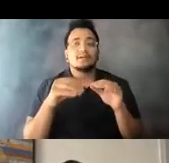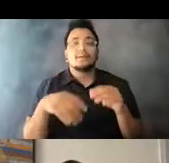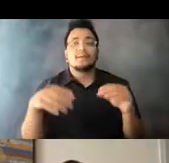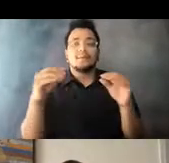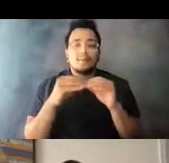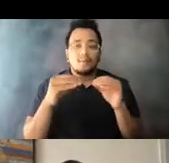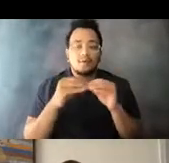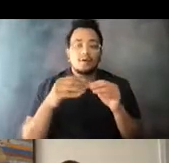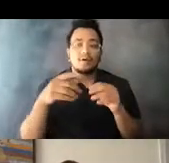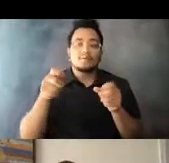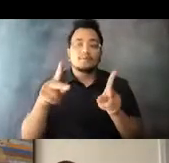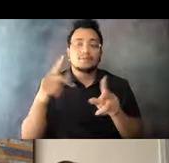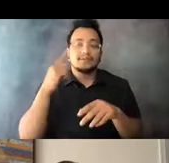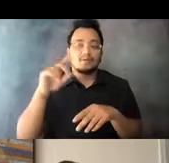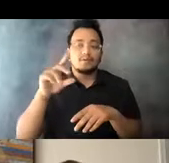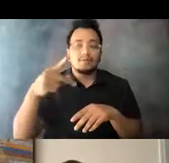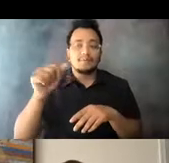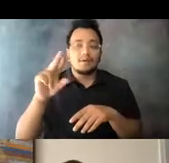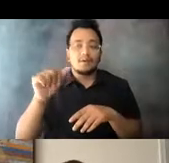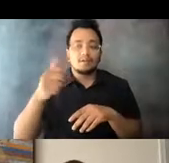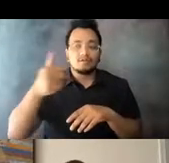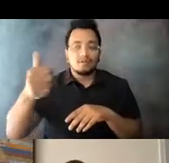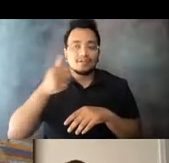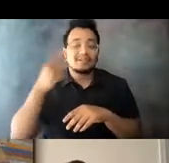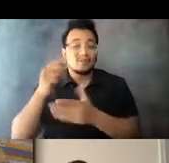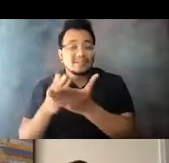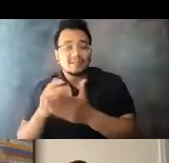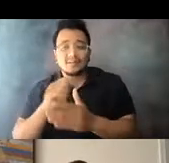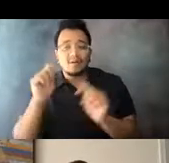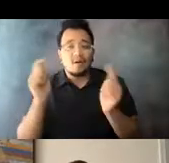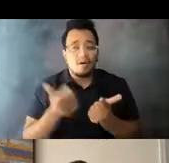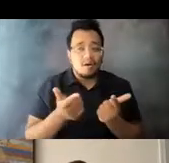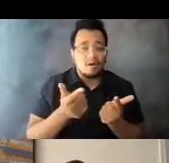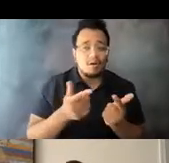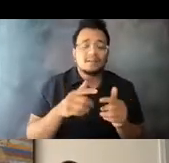15:08:18 The majority, but not all rail transit systems are accessible.